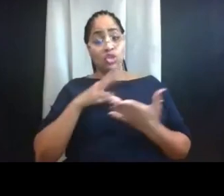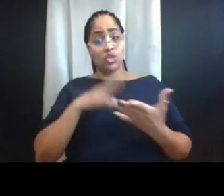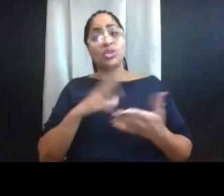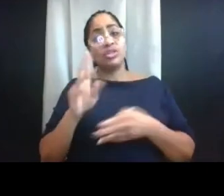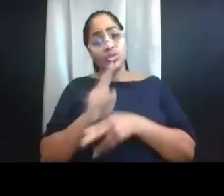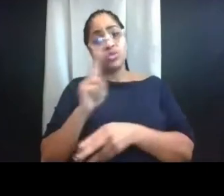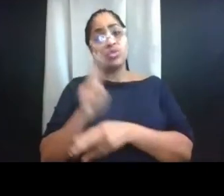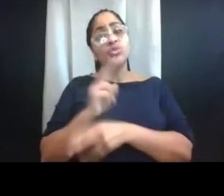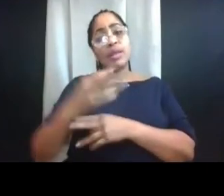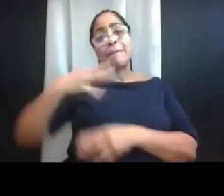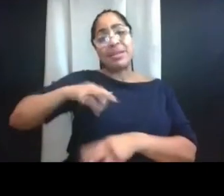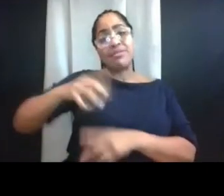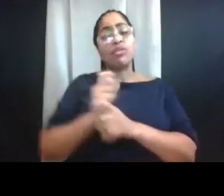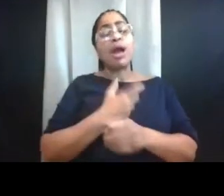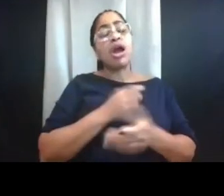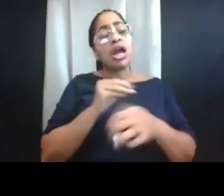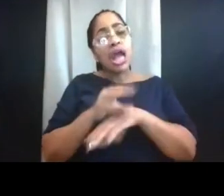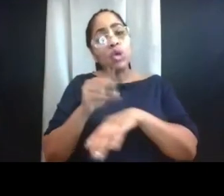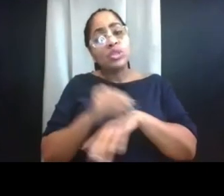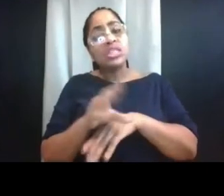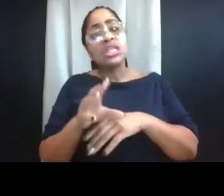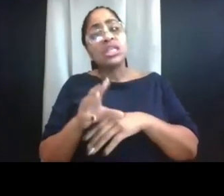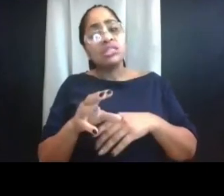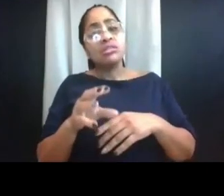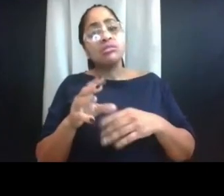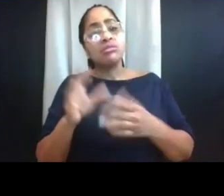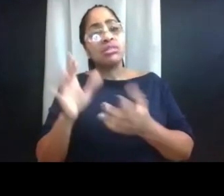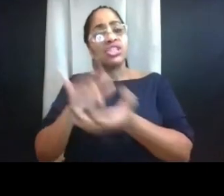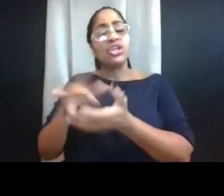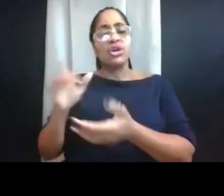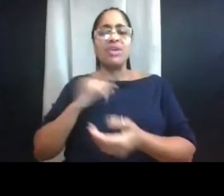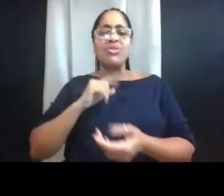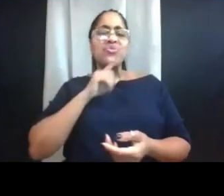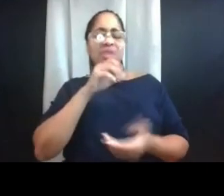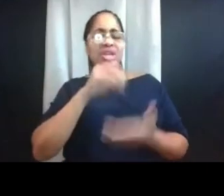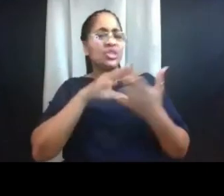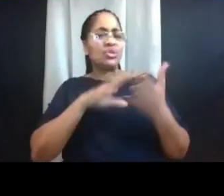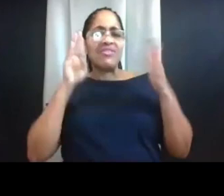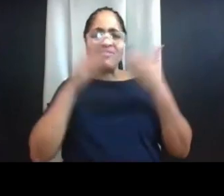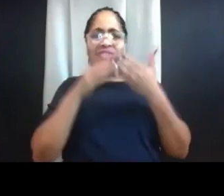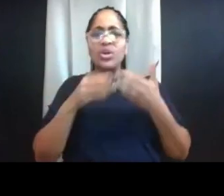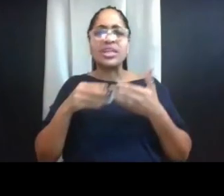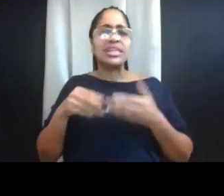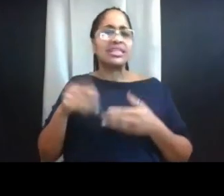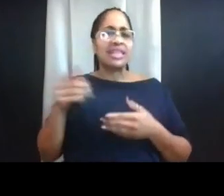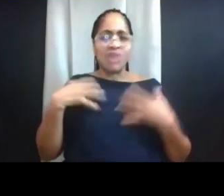And again, these are very student focused. They're really good programs. Wolverine Wellness, they have a wellness coaching program,